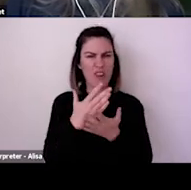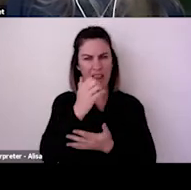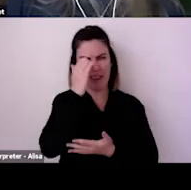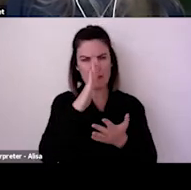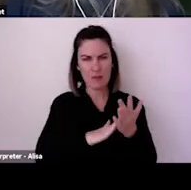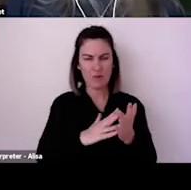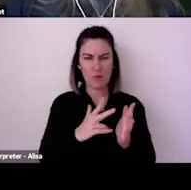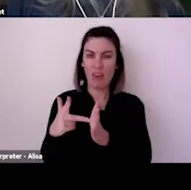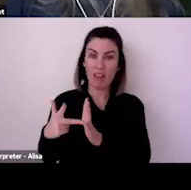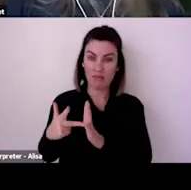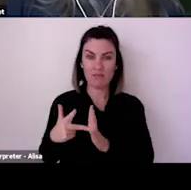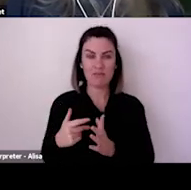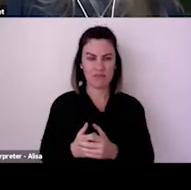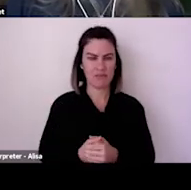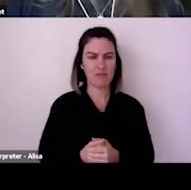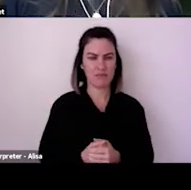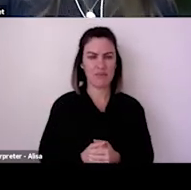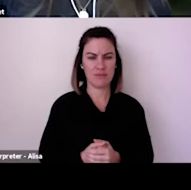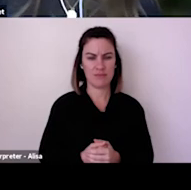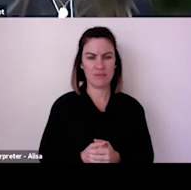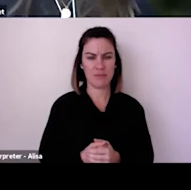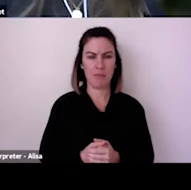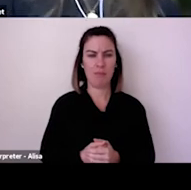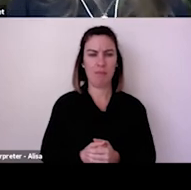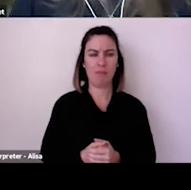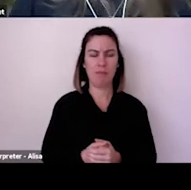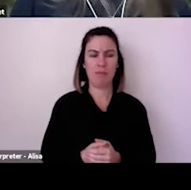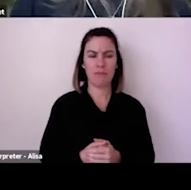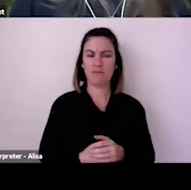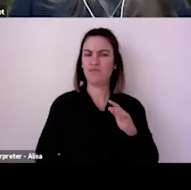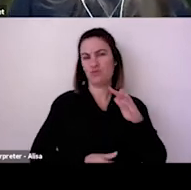in future and ensure that we're learning from our experience.